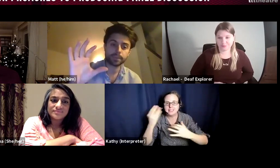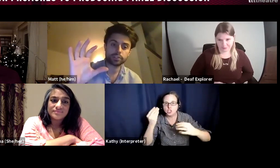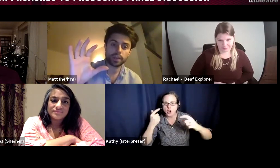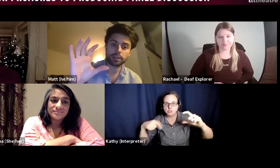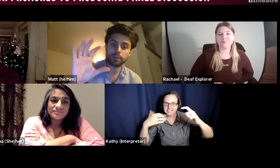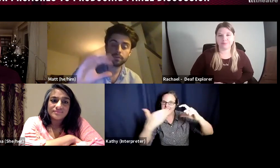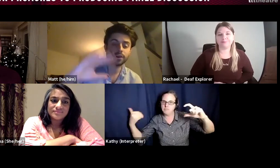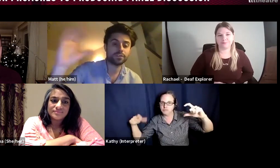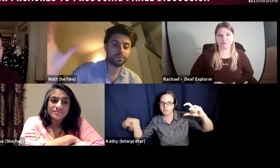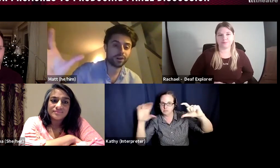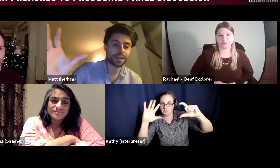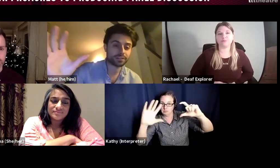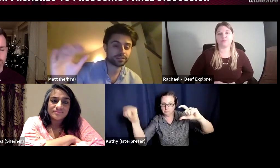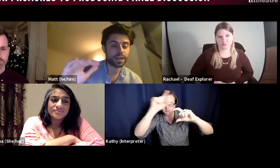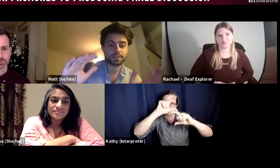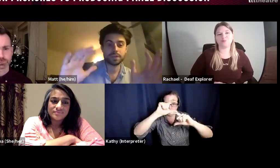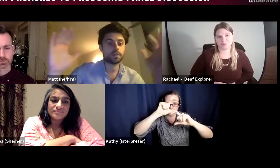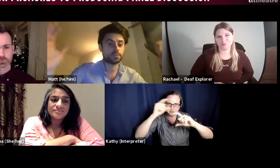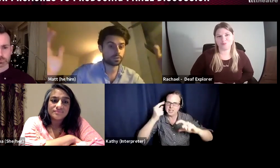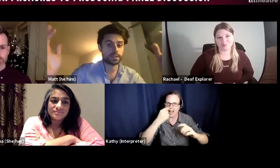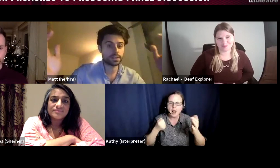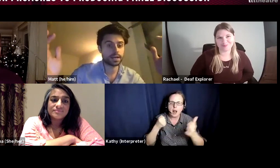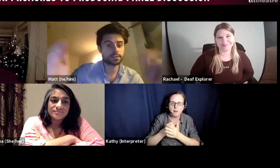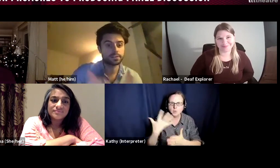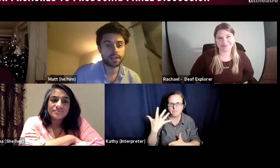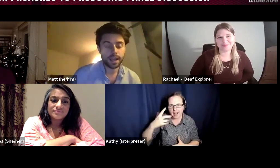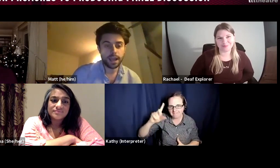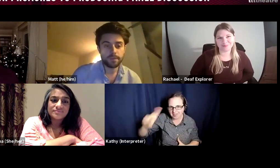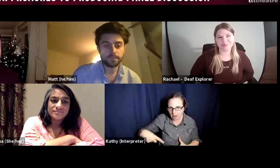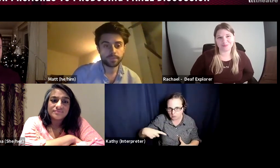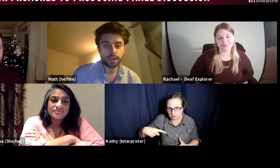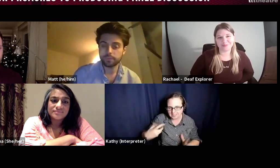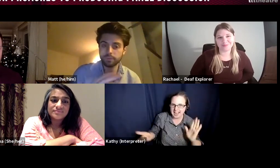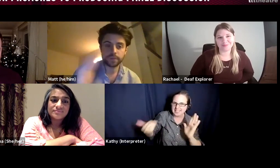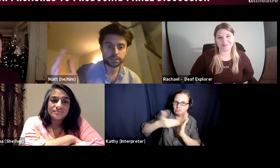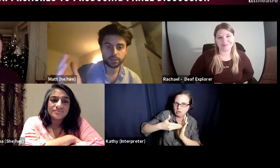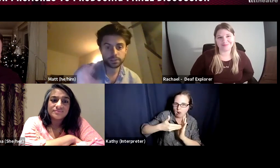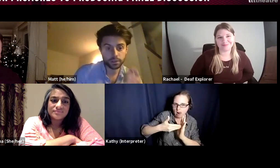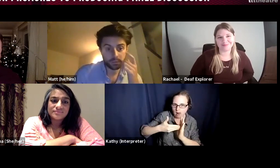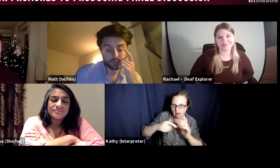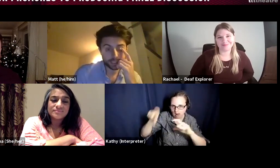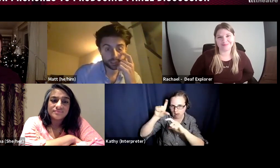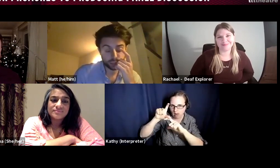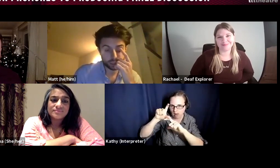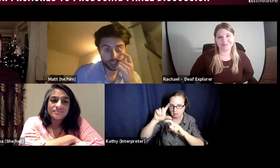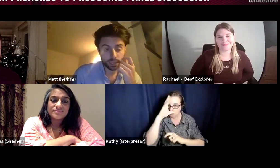so there can be a further 5000 so that can be up to 20,000 if 5000 of that is for access costs